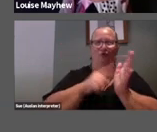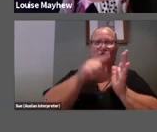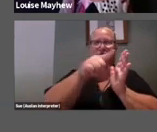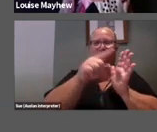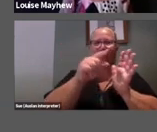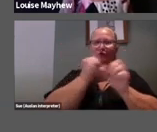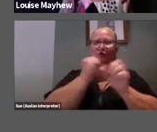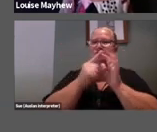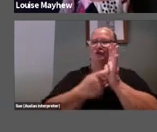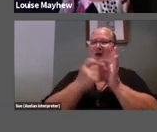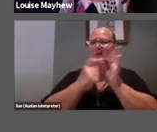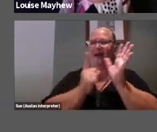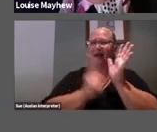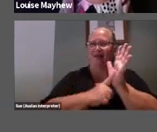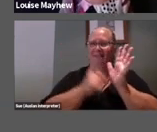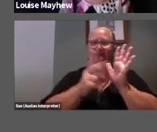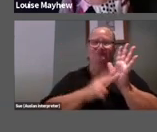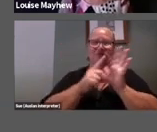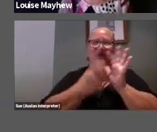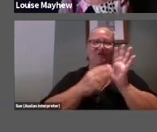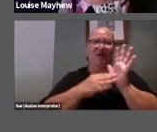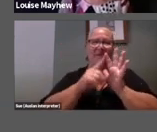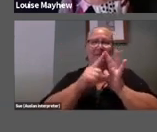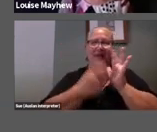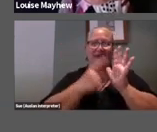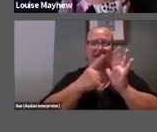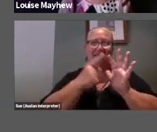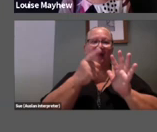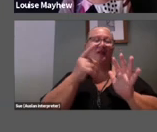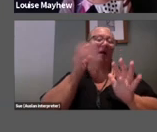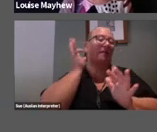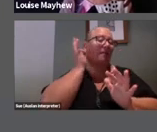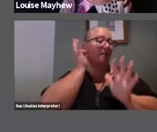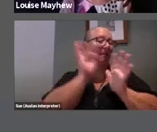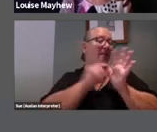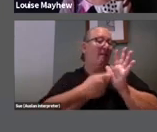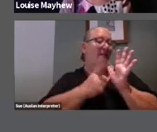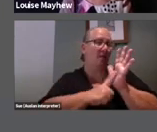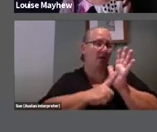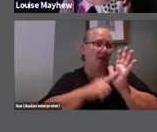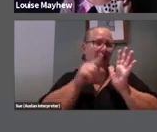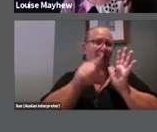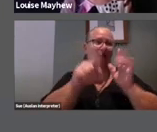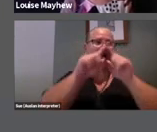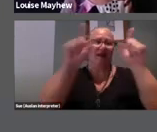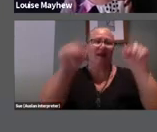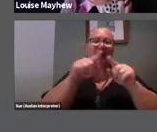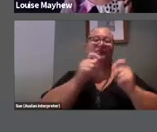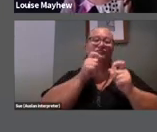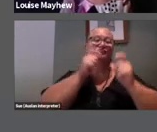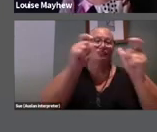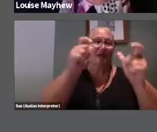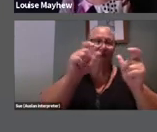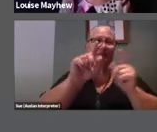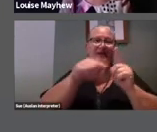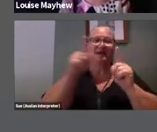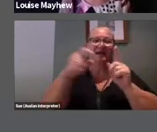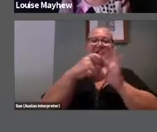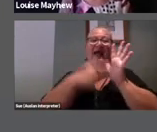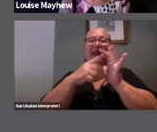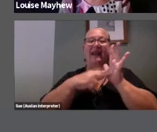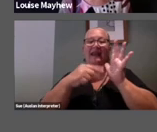Vermeer’s Girl with a Pearl Earring, Munch’s Scream Klimt’s The Kiss and Leonardo da